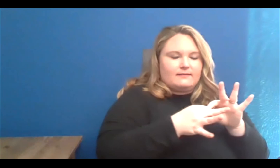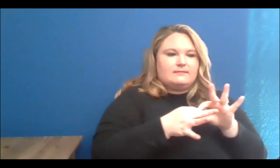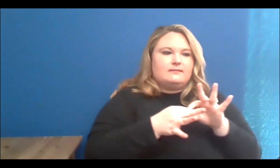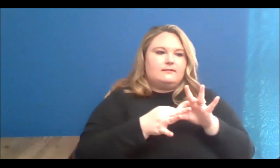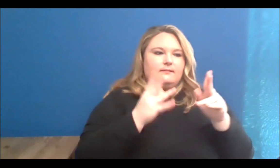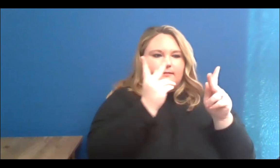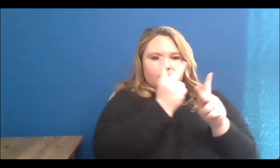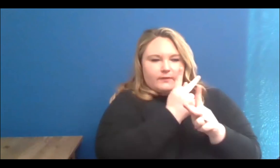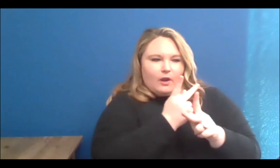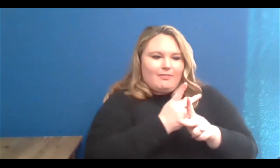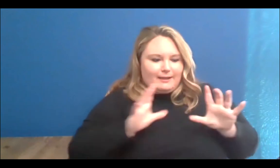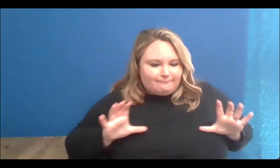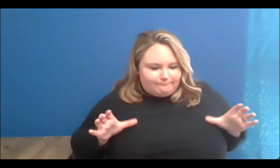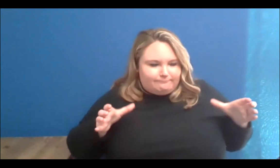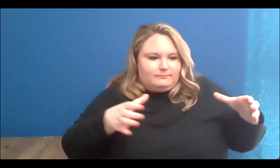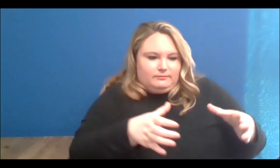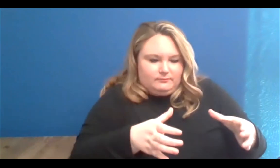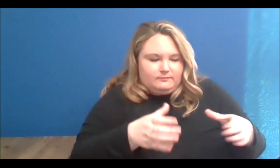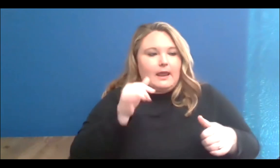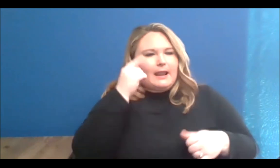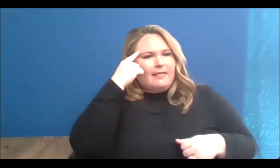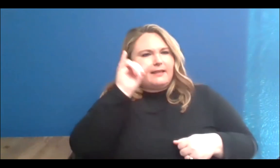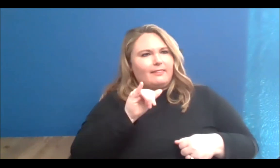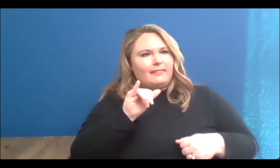effectively, and I think having that programming as youth really gives you the